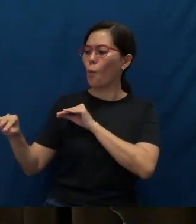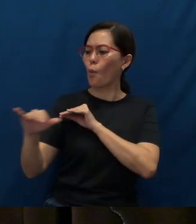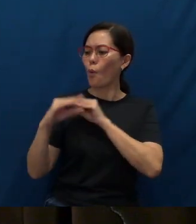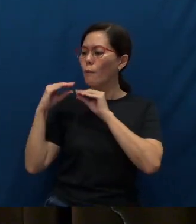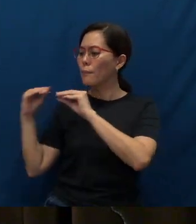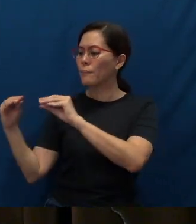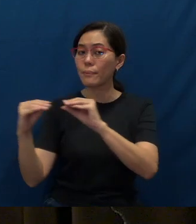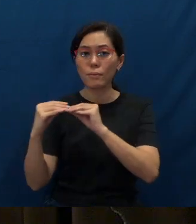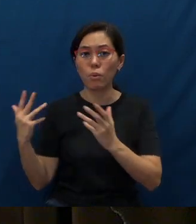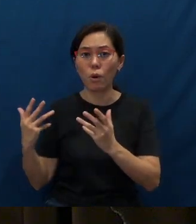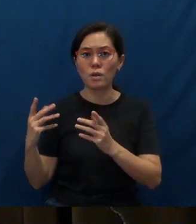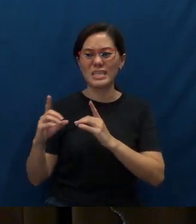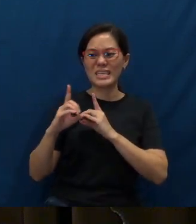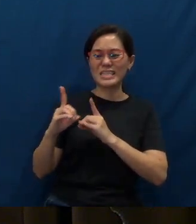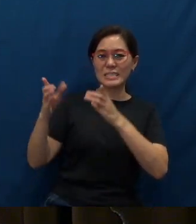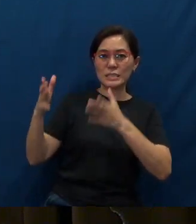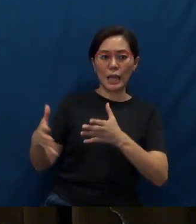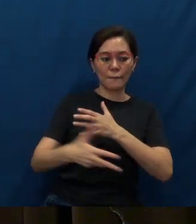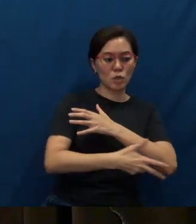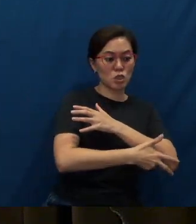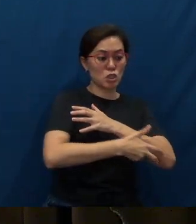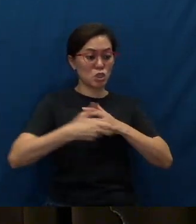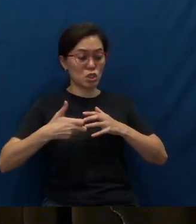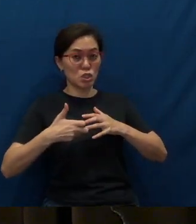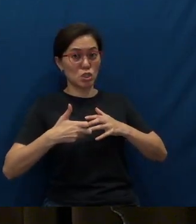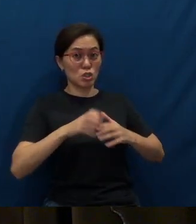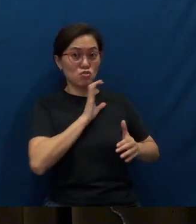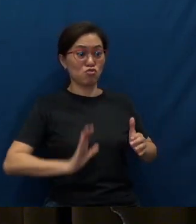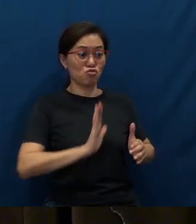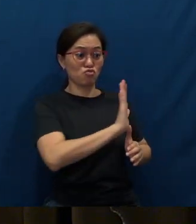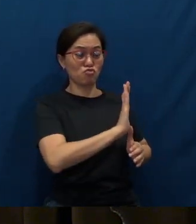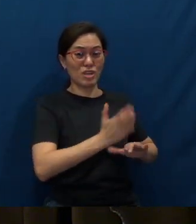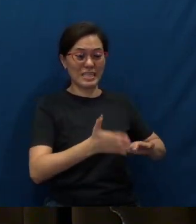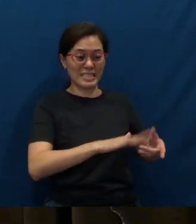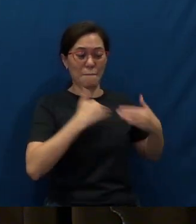(was) that the disciples had stolen the dead body of Christ, and they had hidden it away.